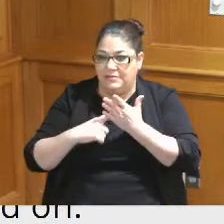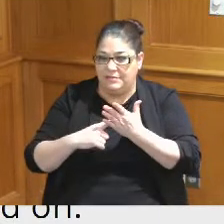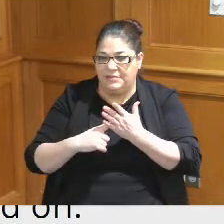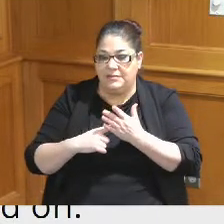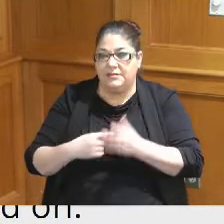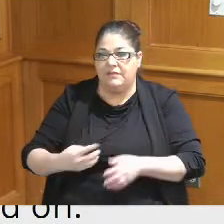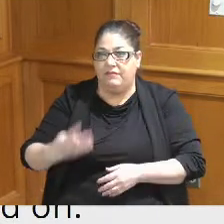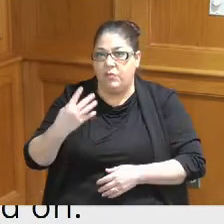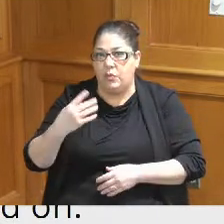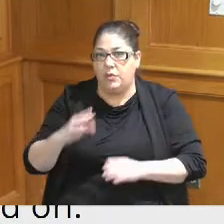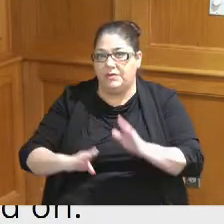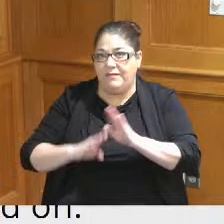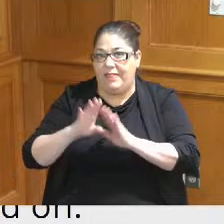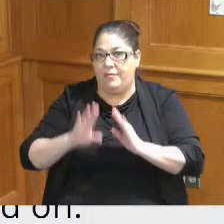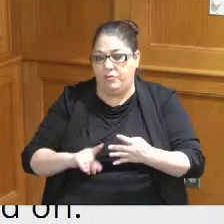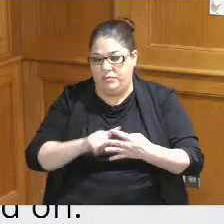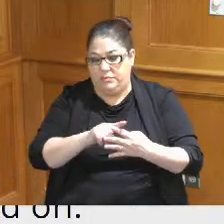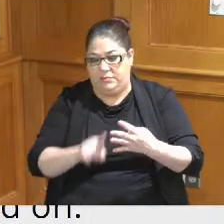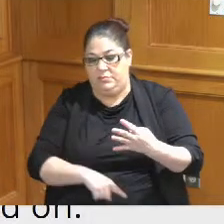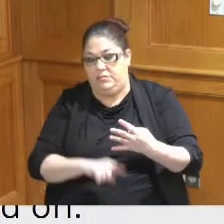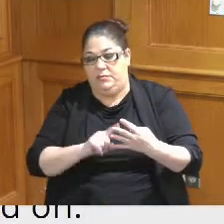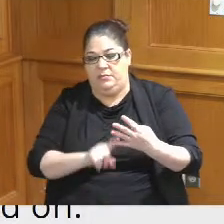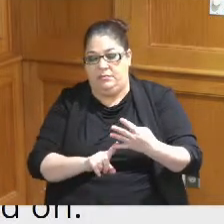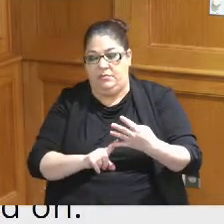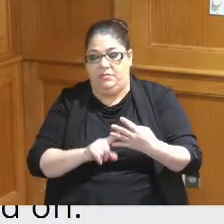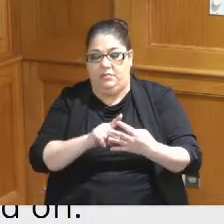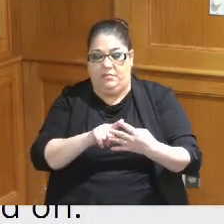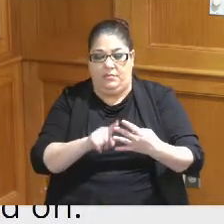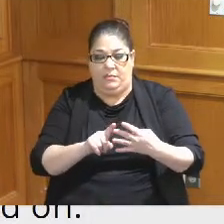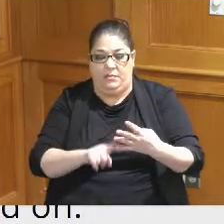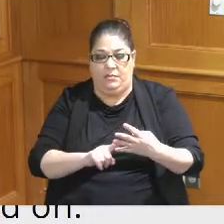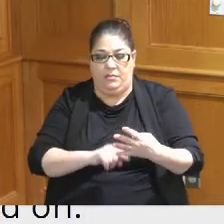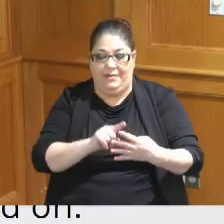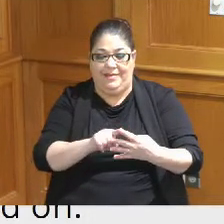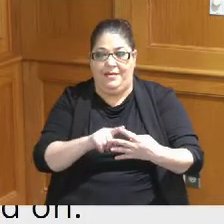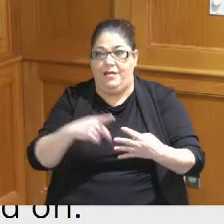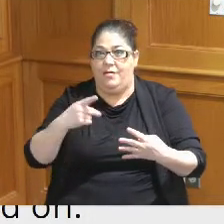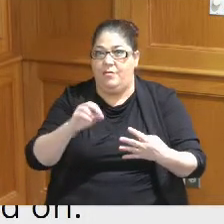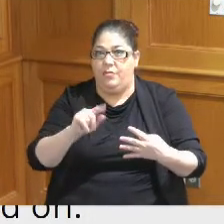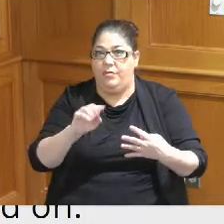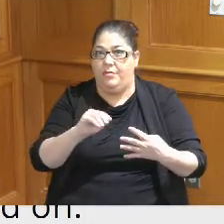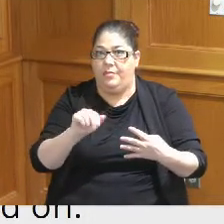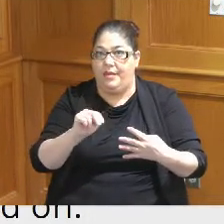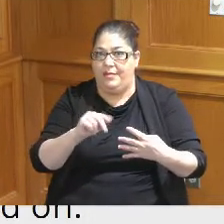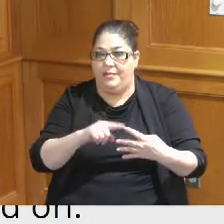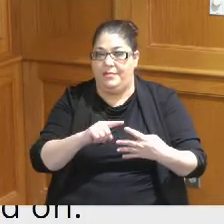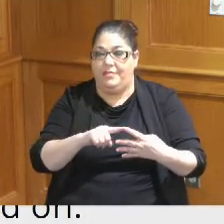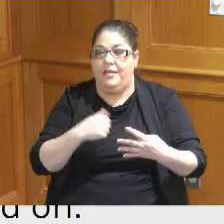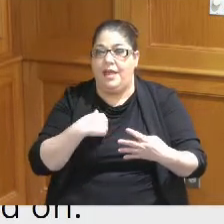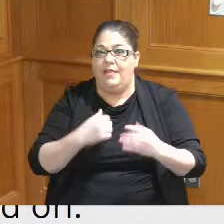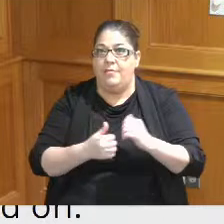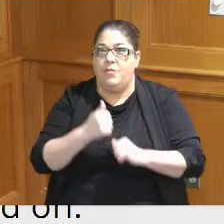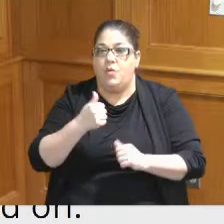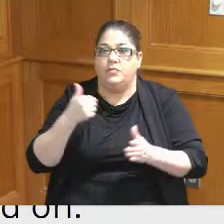developers that proposed at least initially Portman had the the lowest time of delivery I